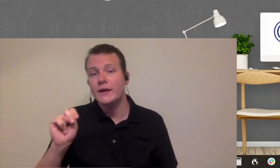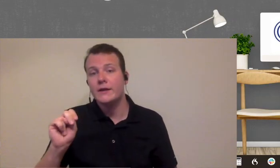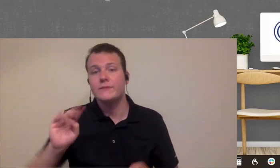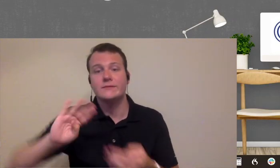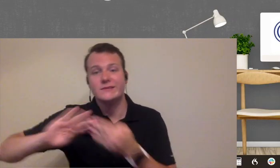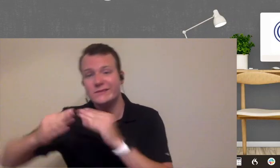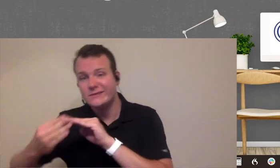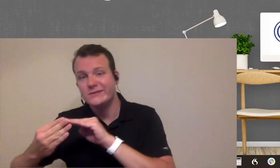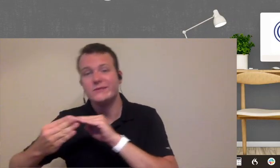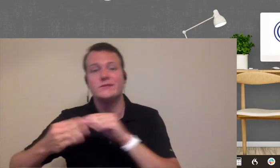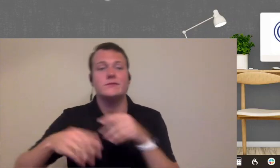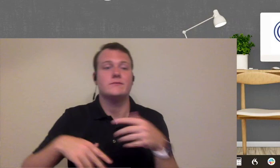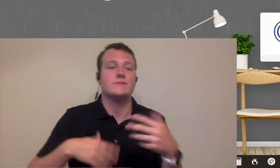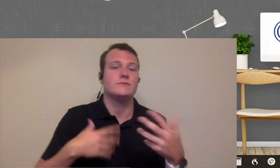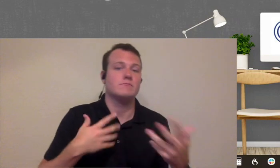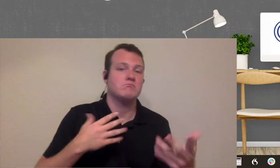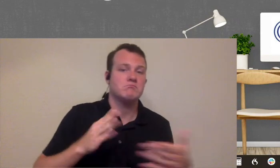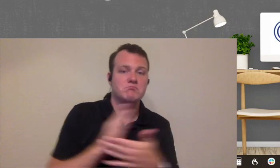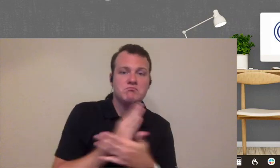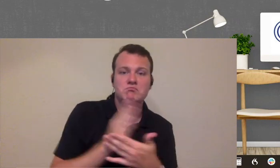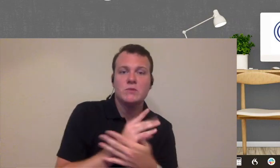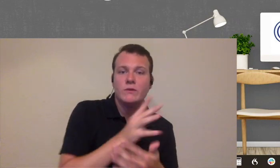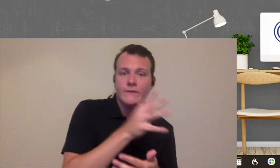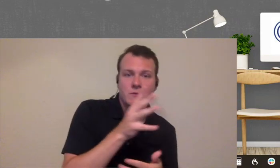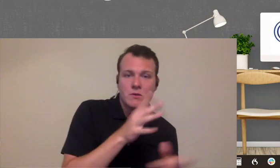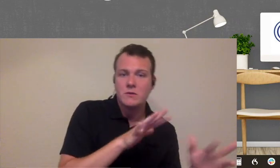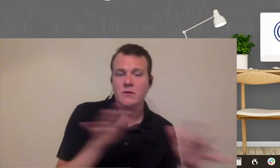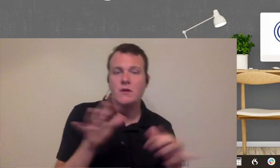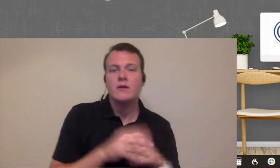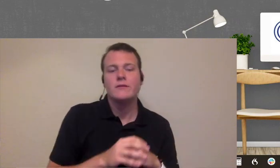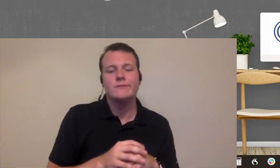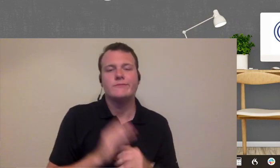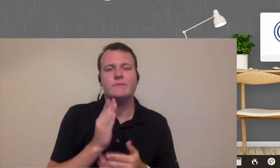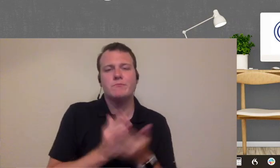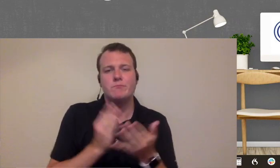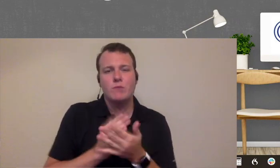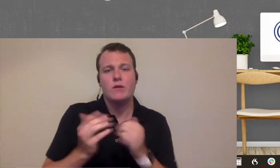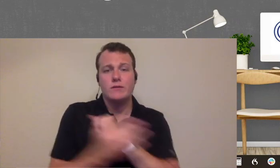in an urban area sub urban area part of the country that sort of a thing so we